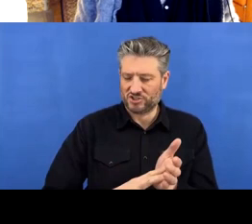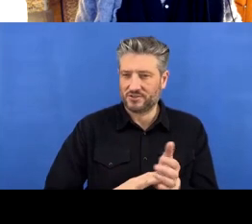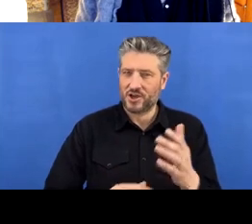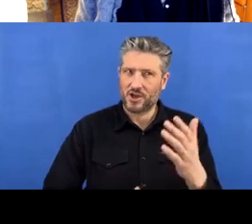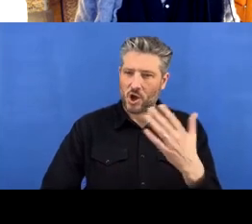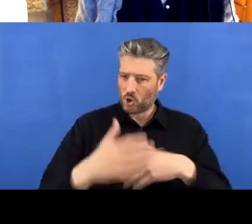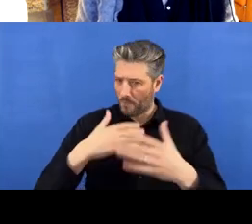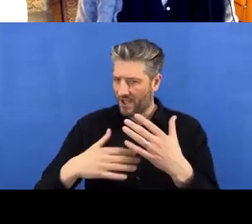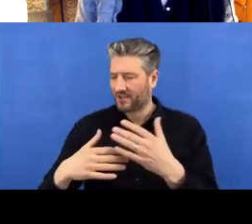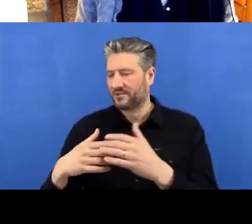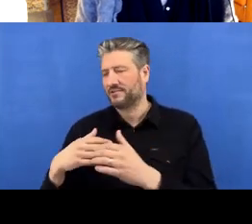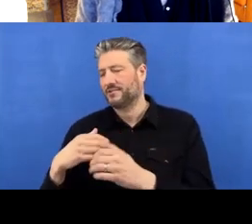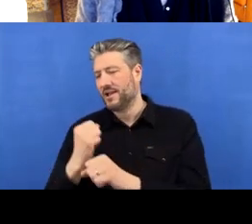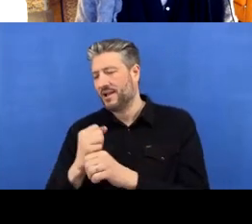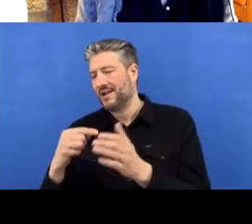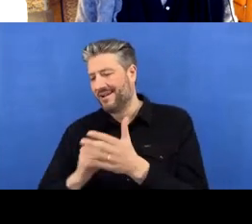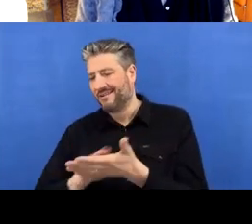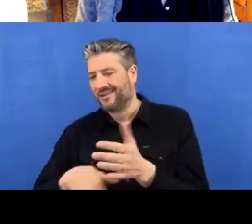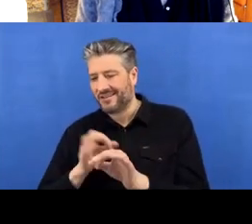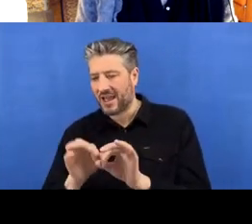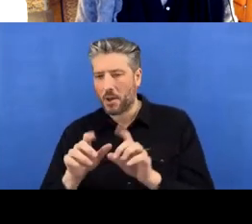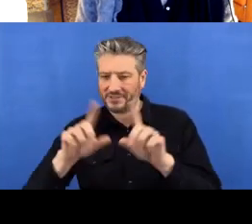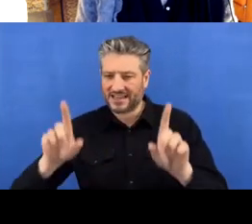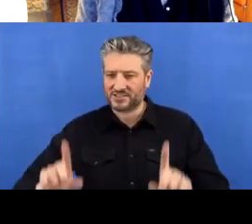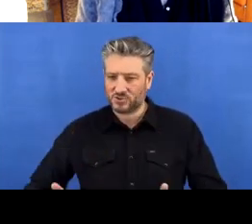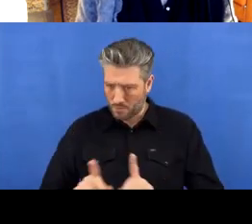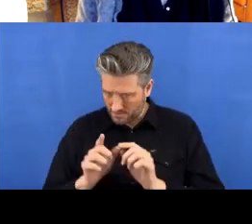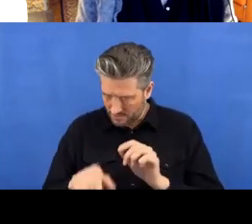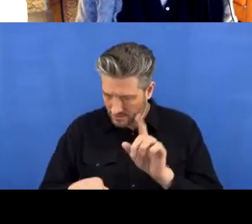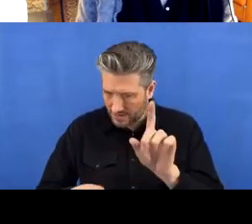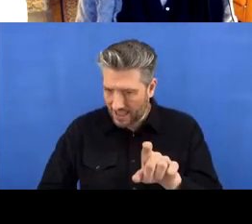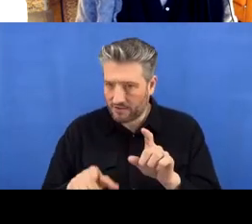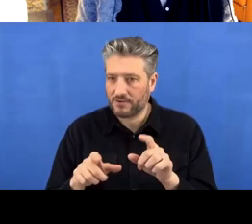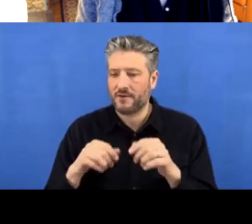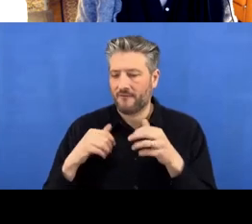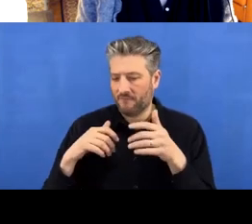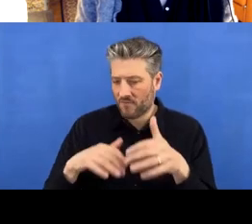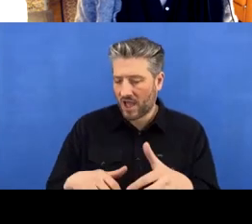and click on 'File' > 'Add local repository'